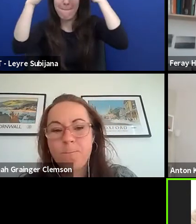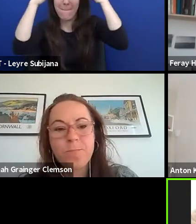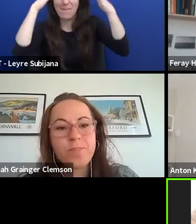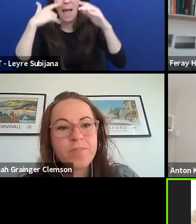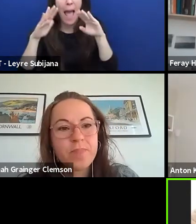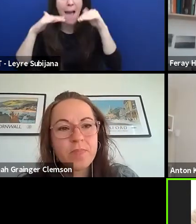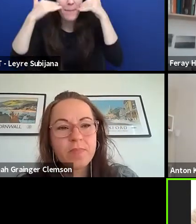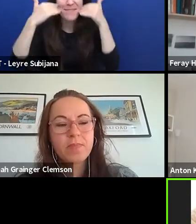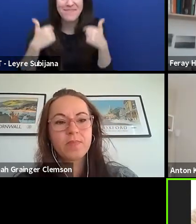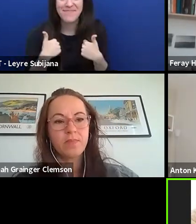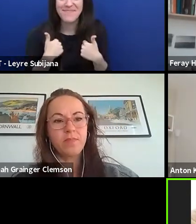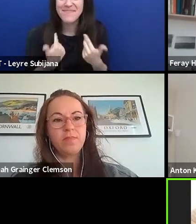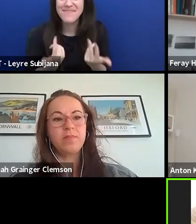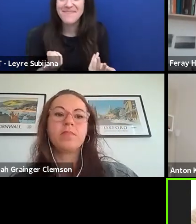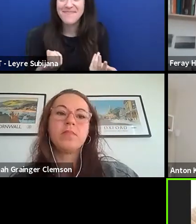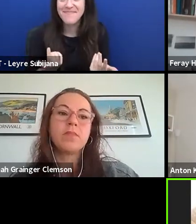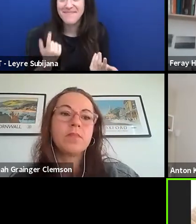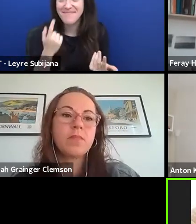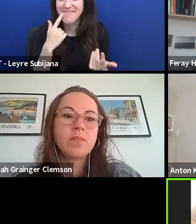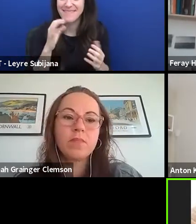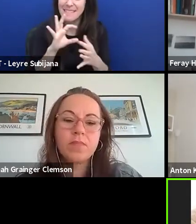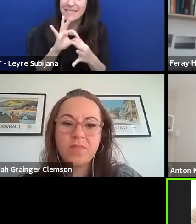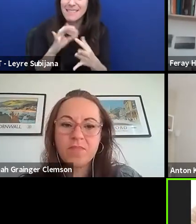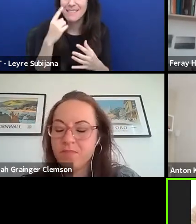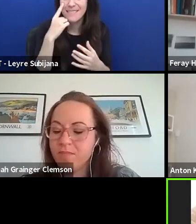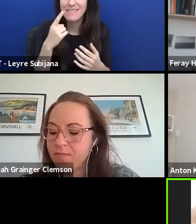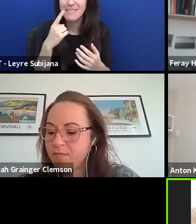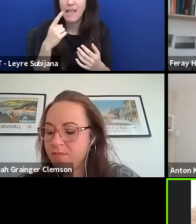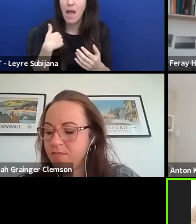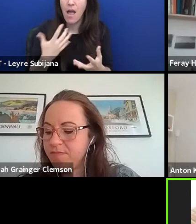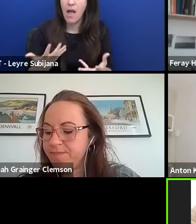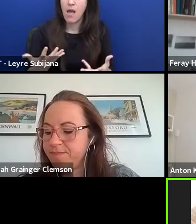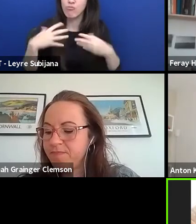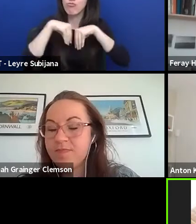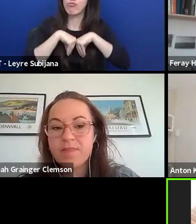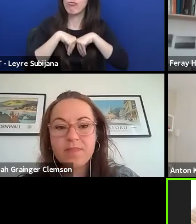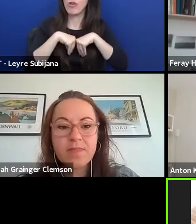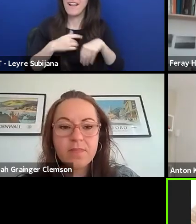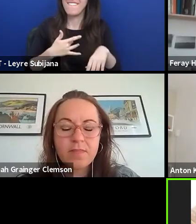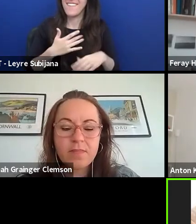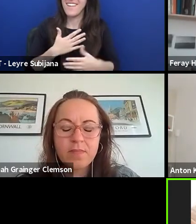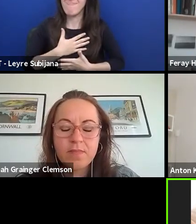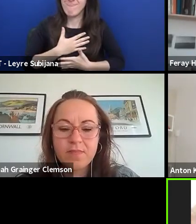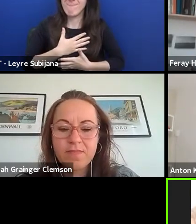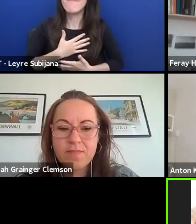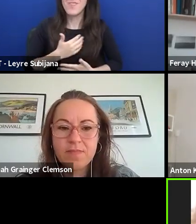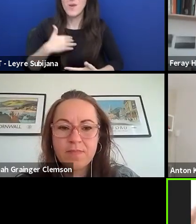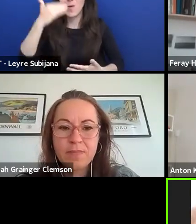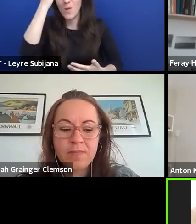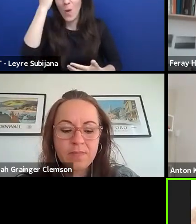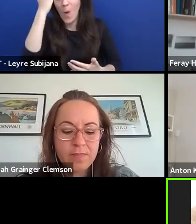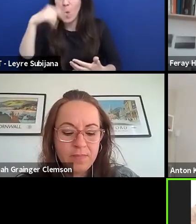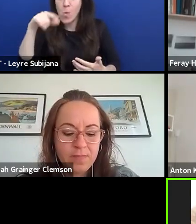And the I bring with me back is the awareness that we are aware of the fact